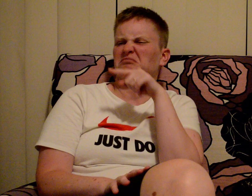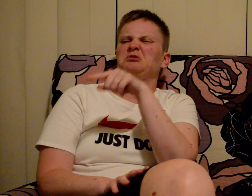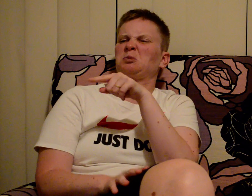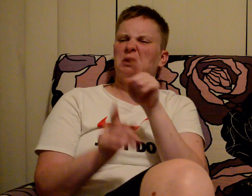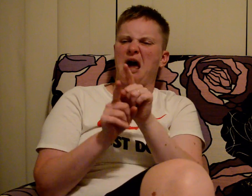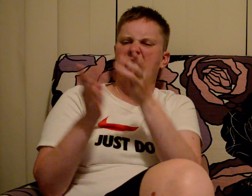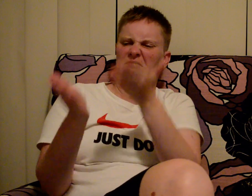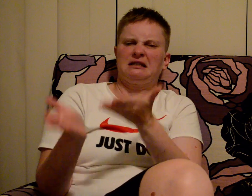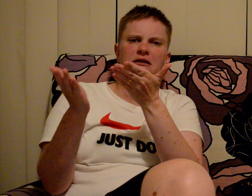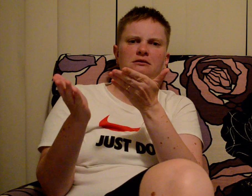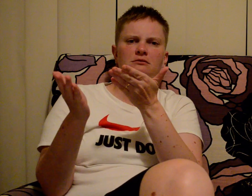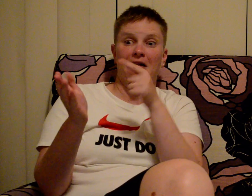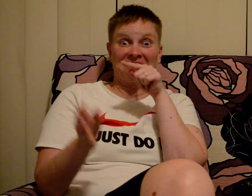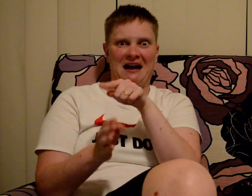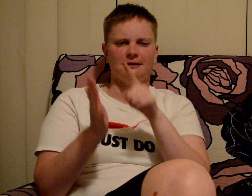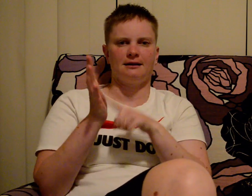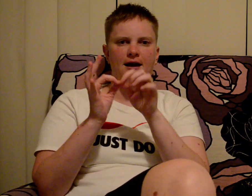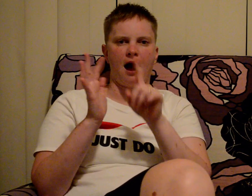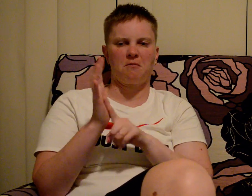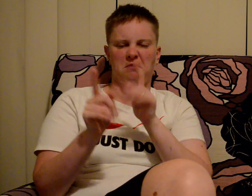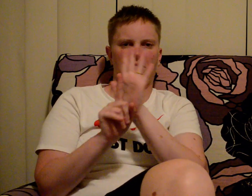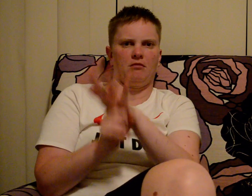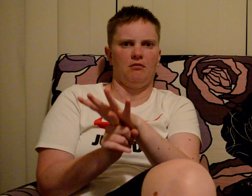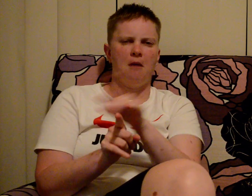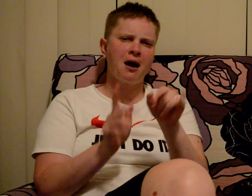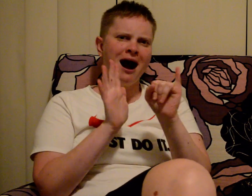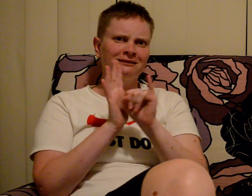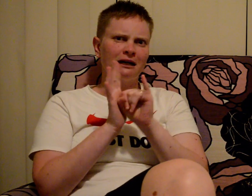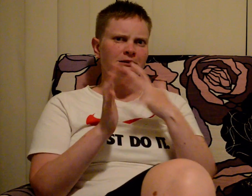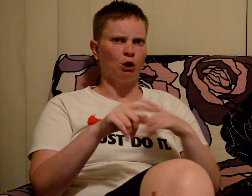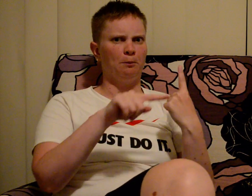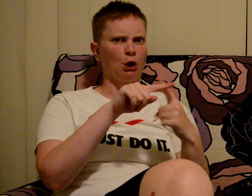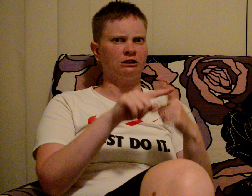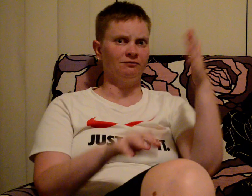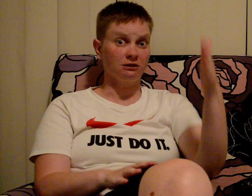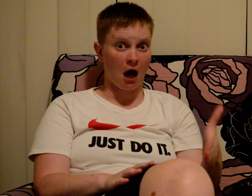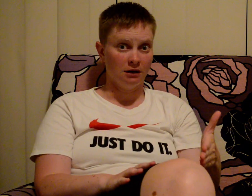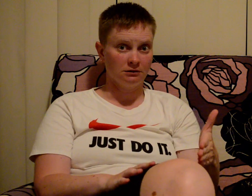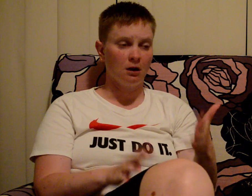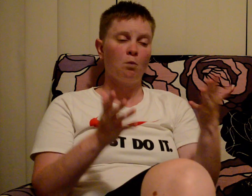"you are like this..." That is label to degrade people whereas the identity is more of positive side